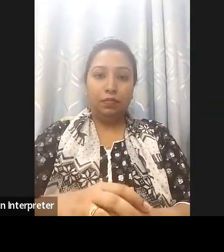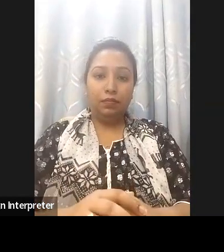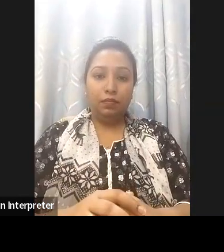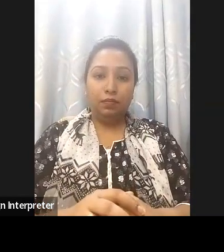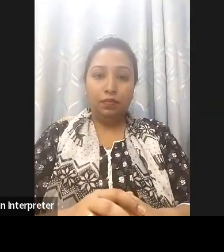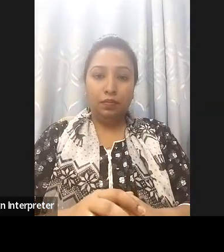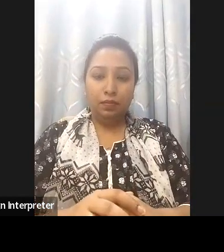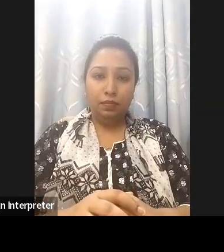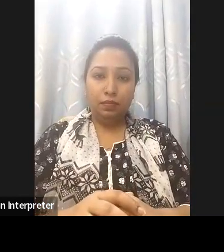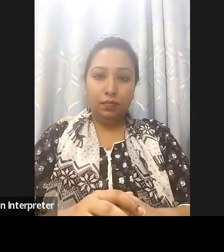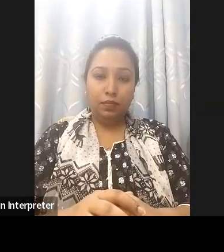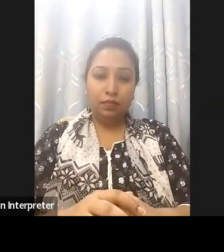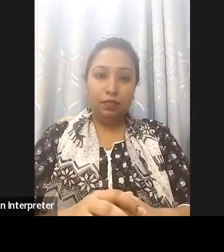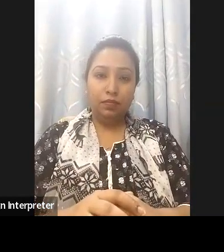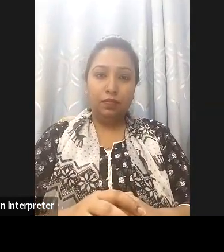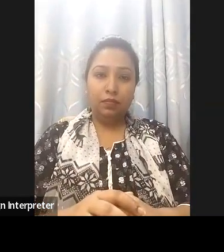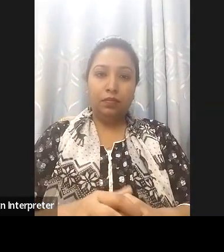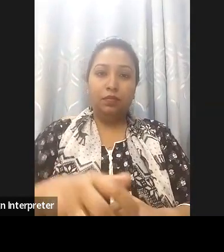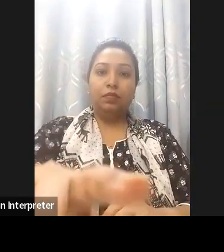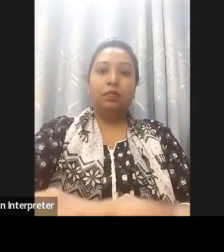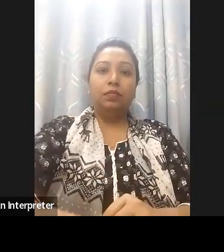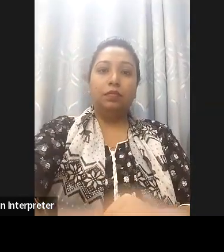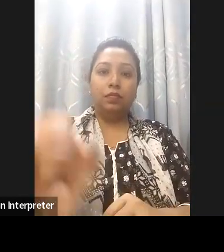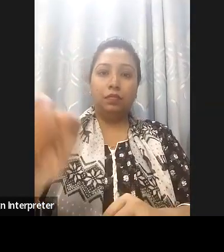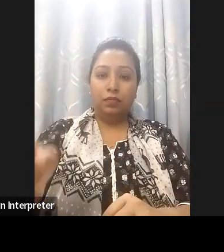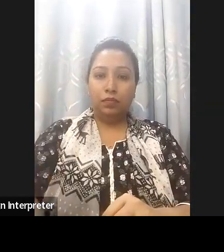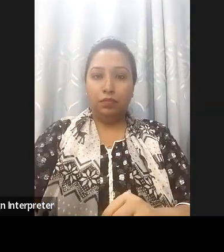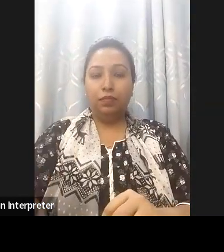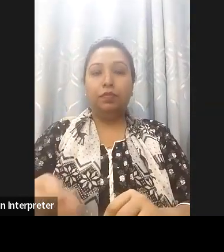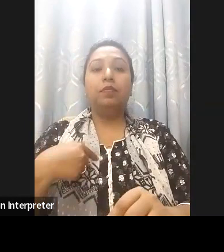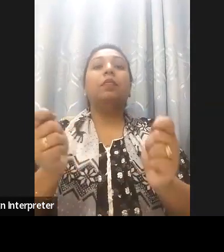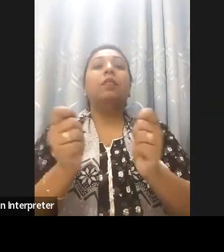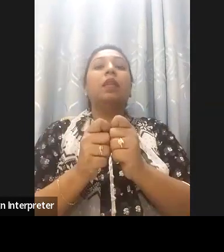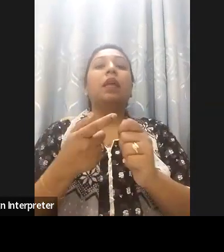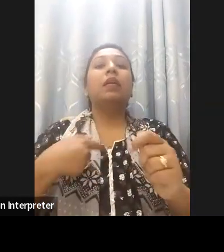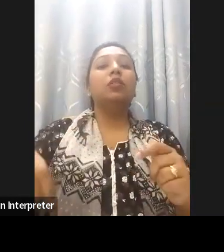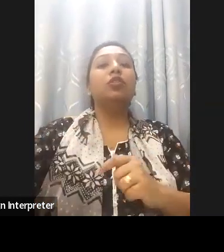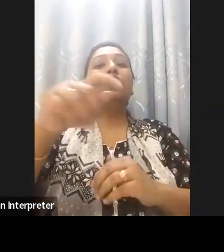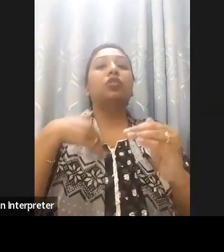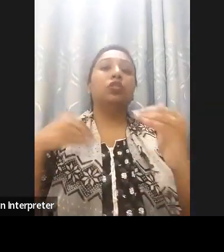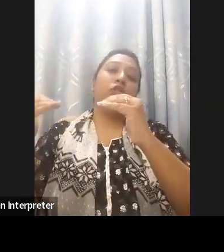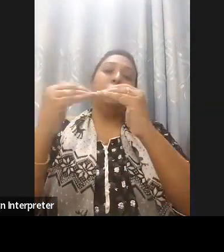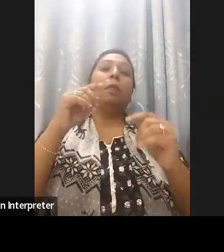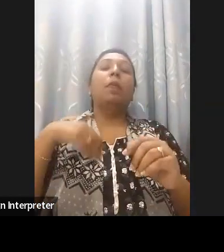same for every country in the world and the same of the international standards